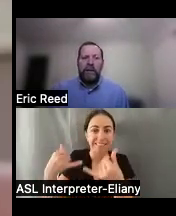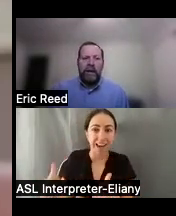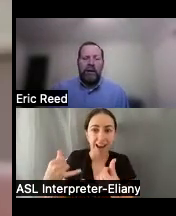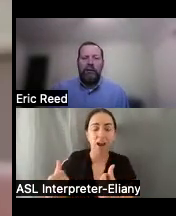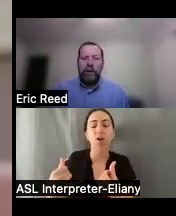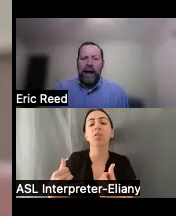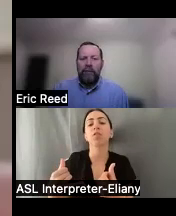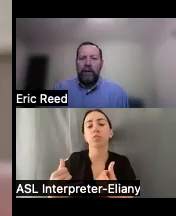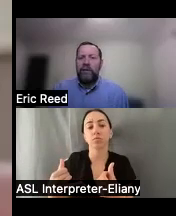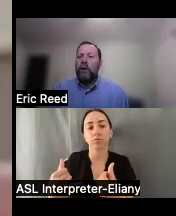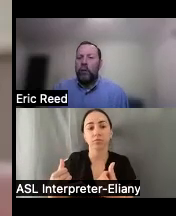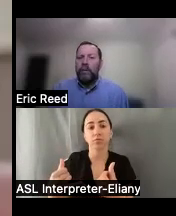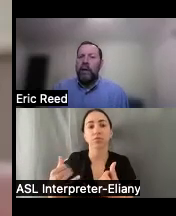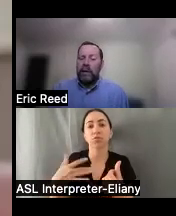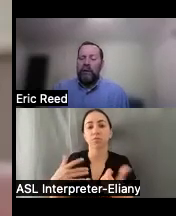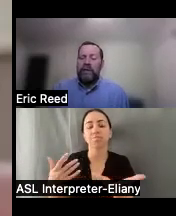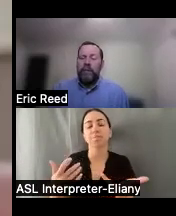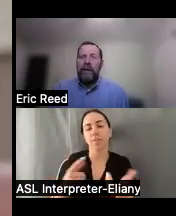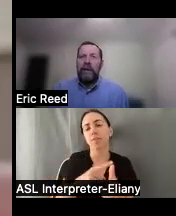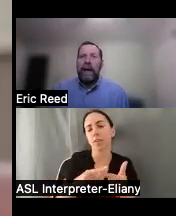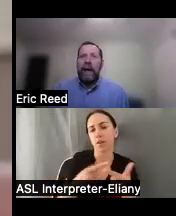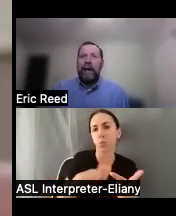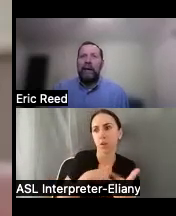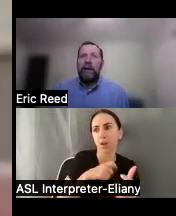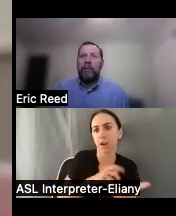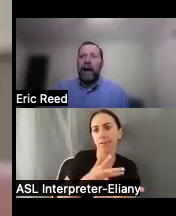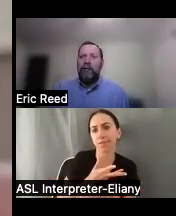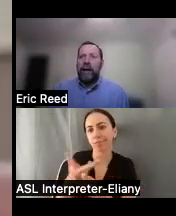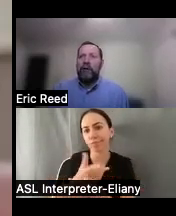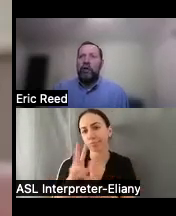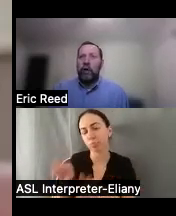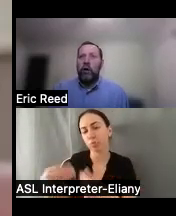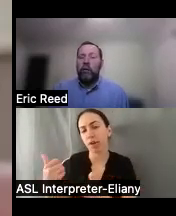going to be there if you could have this we may be able to step in and provide a Financial loan